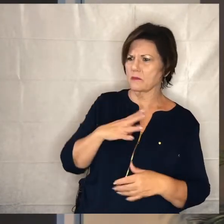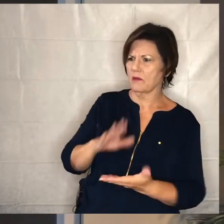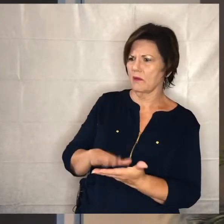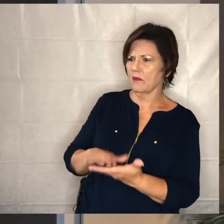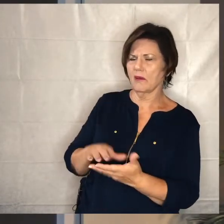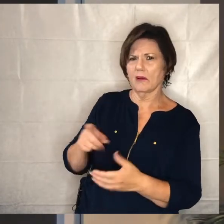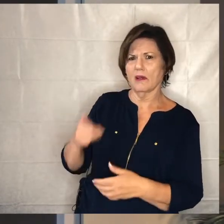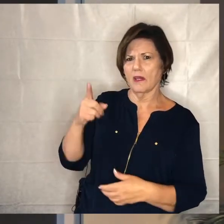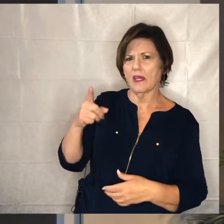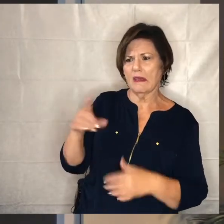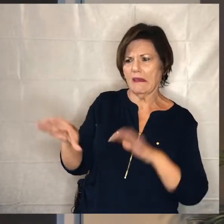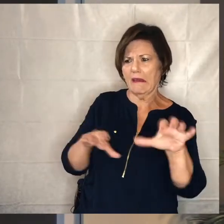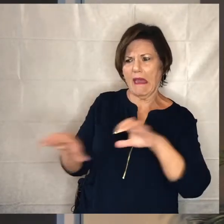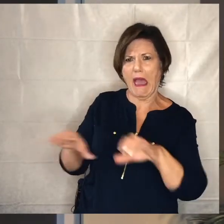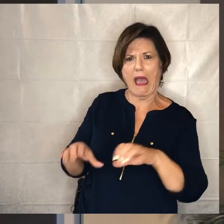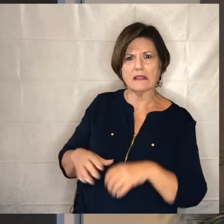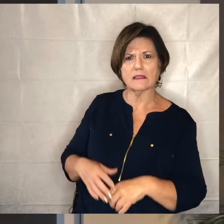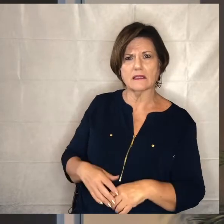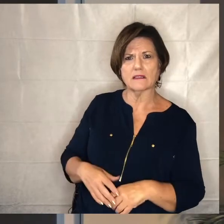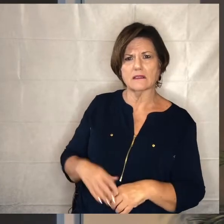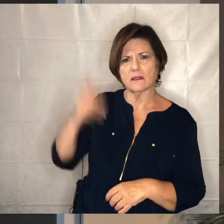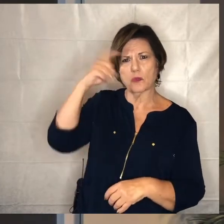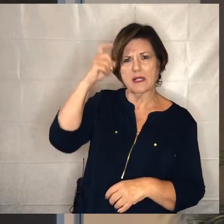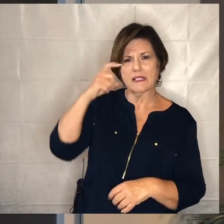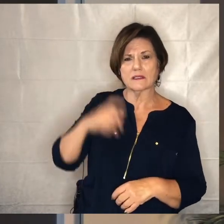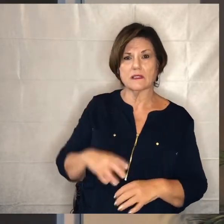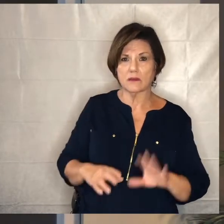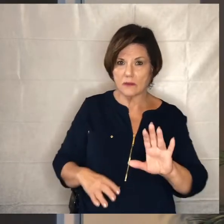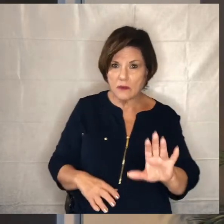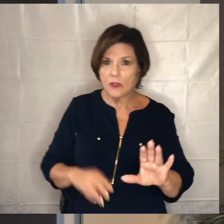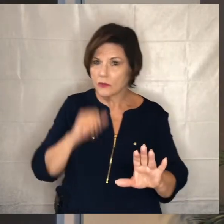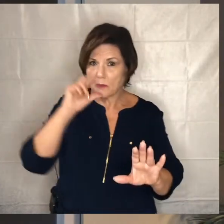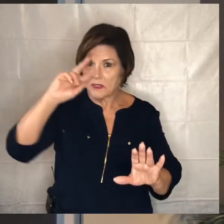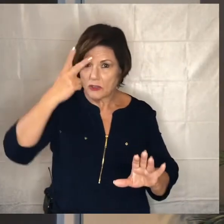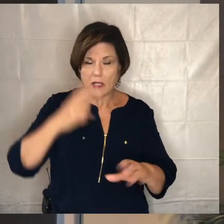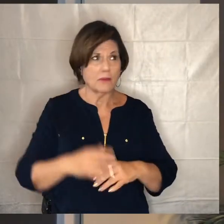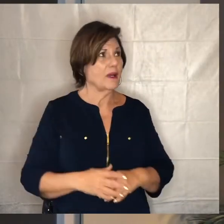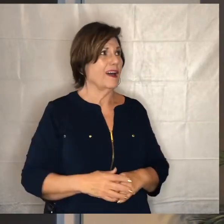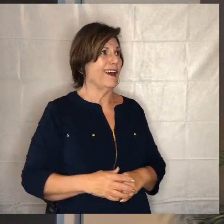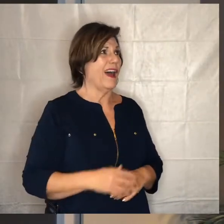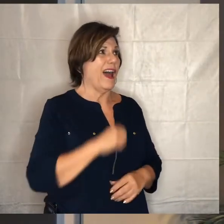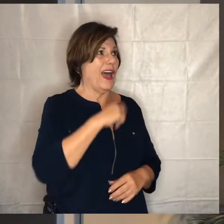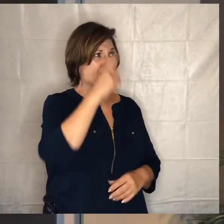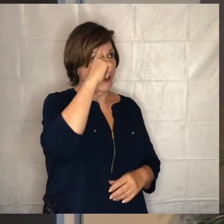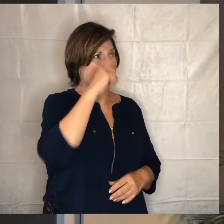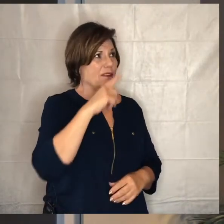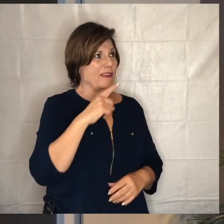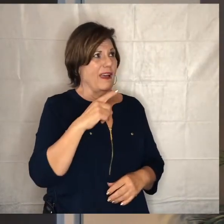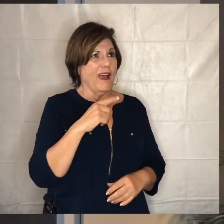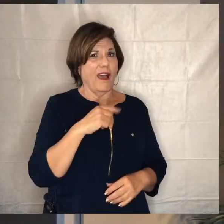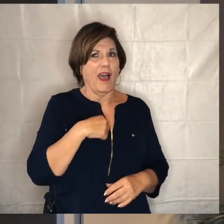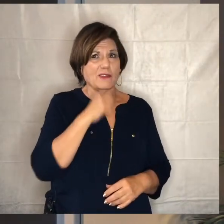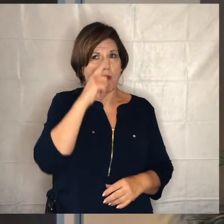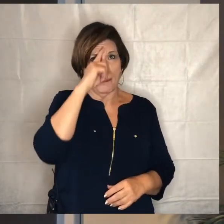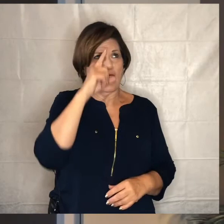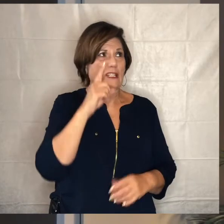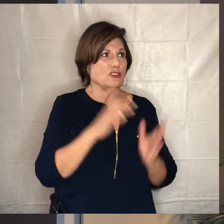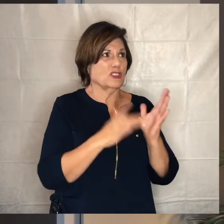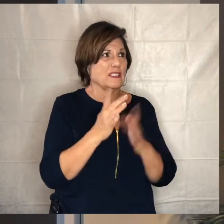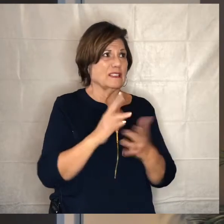this is where we have to be careful we don't go astray from the interpretation and say i don't think this is the point where jesus is saying please be dishonest in the way that you do the work of the